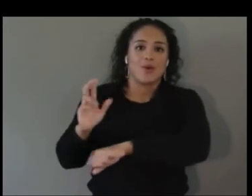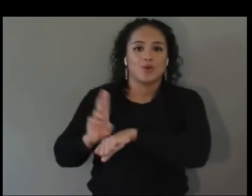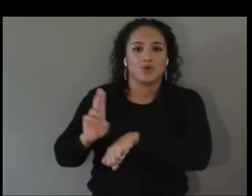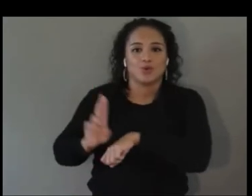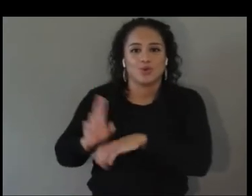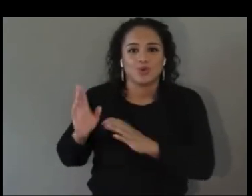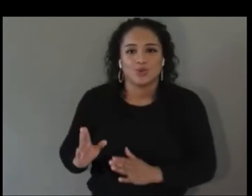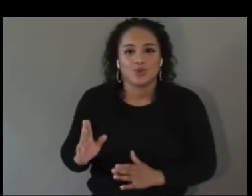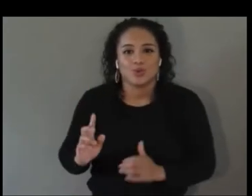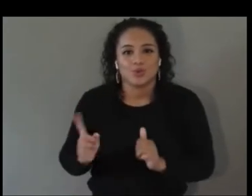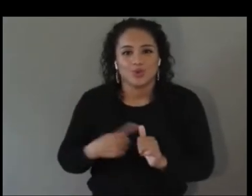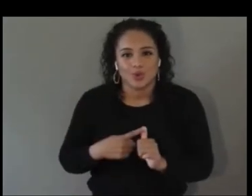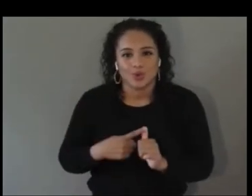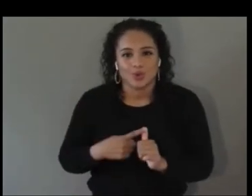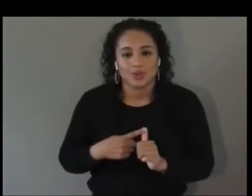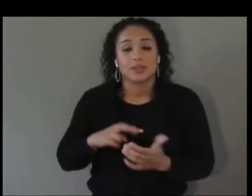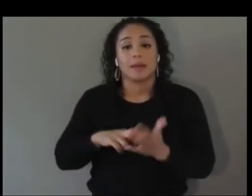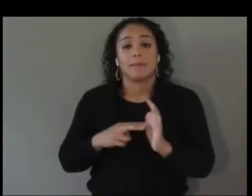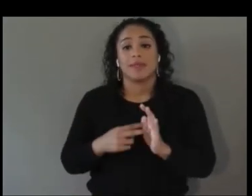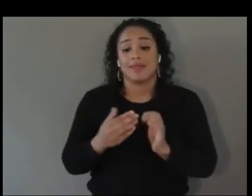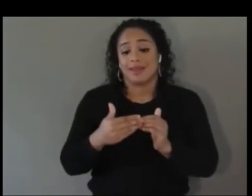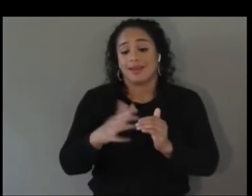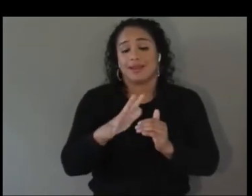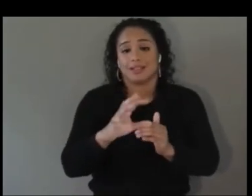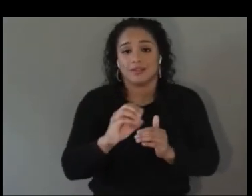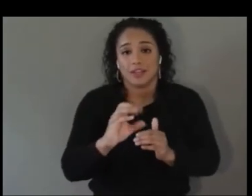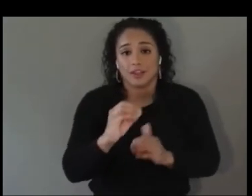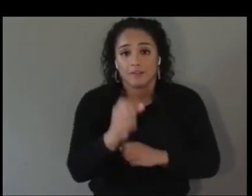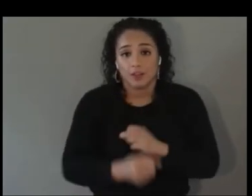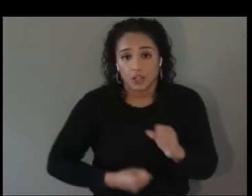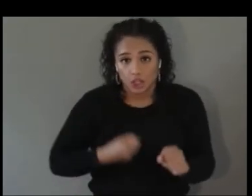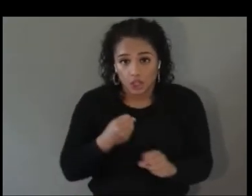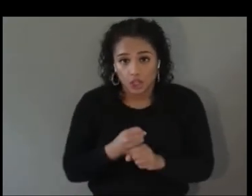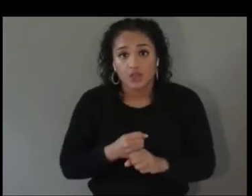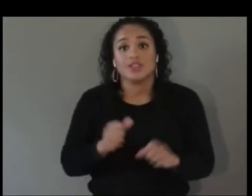for accessibility and letting everyone else in the main stream benefit from that. Think